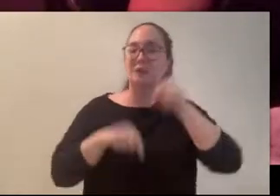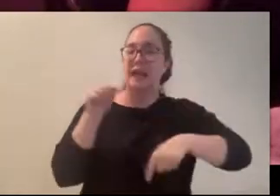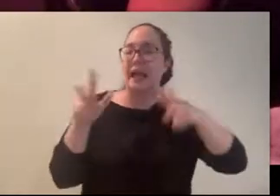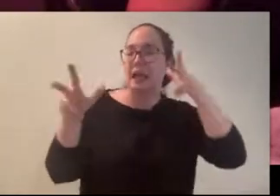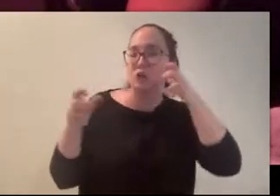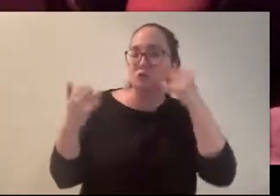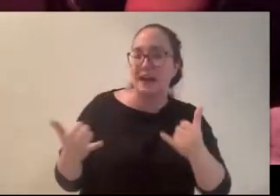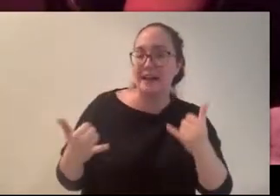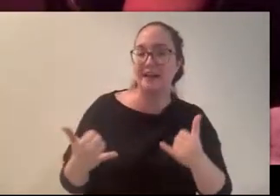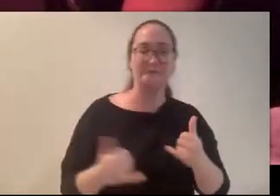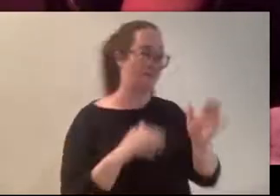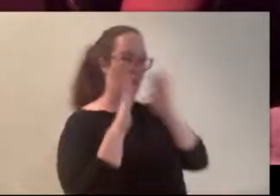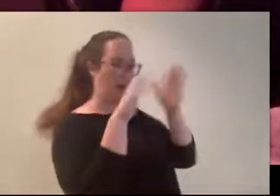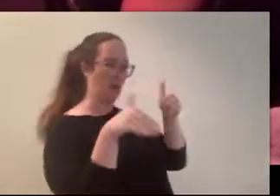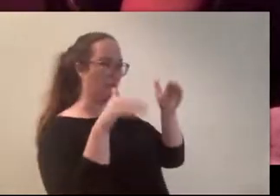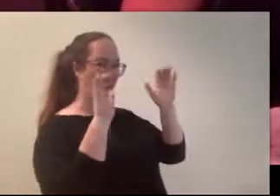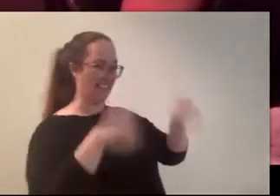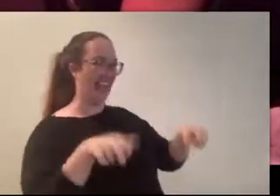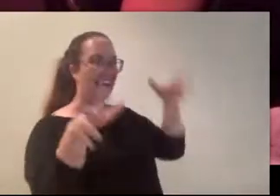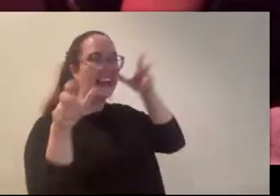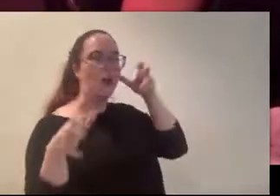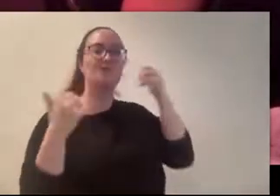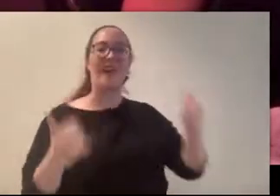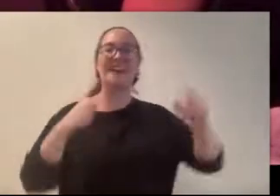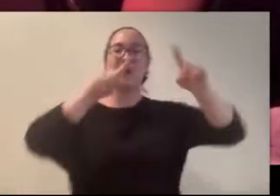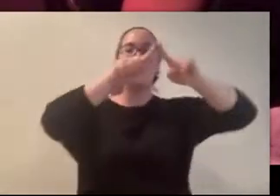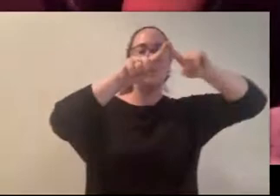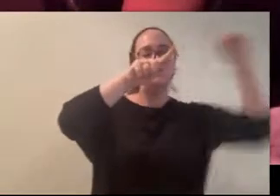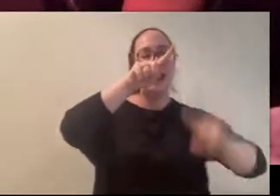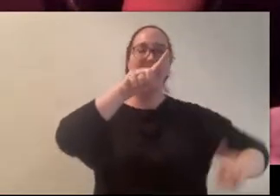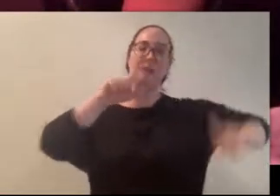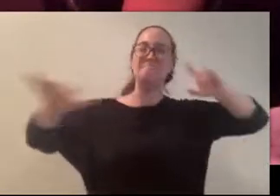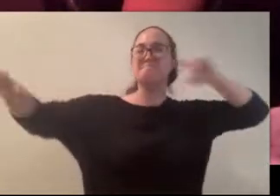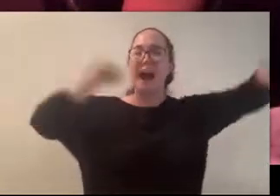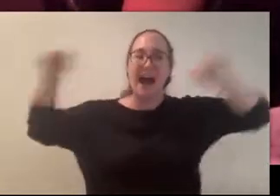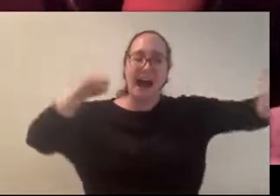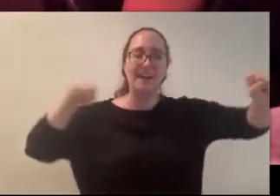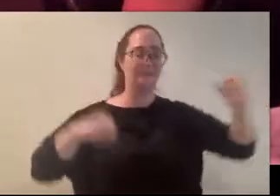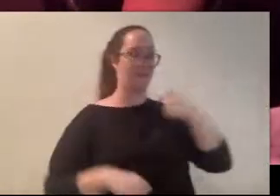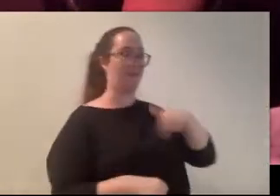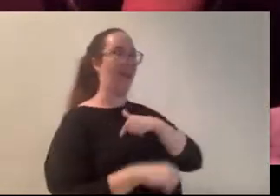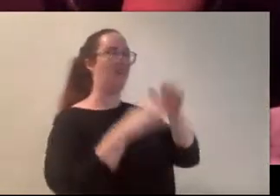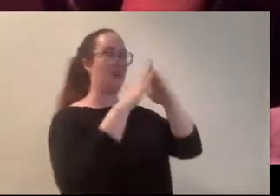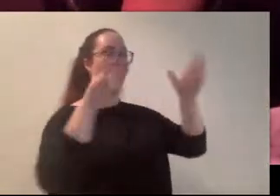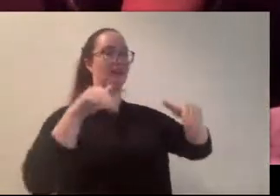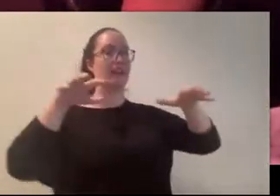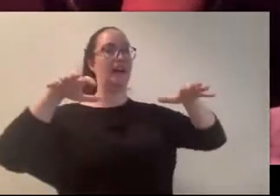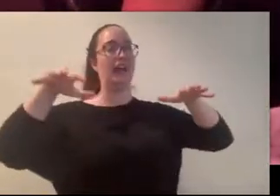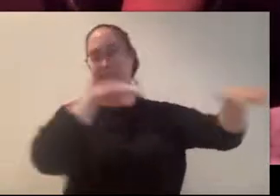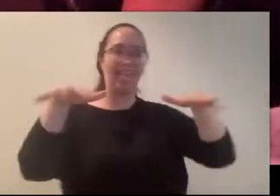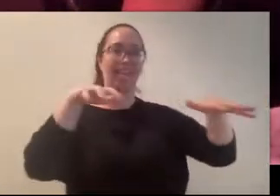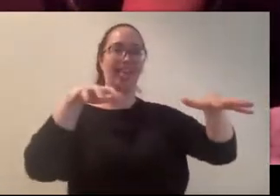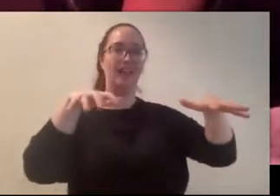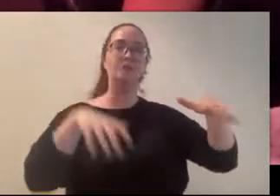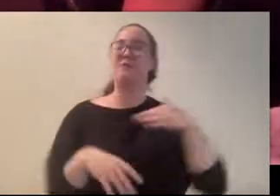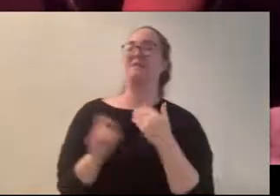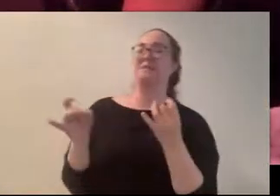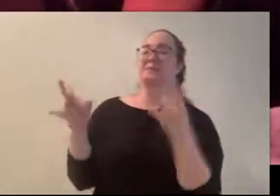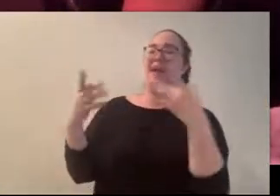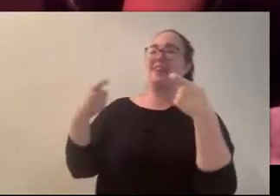can.. (Thomas) There's a thunderstorm going on right now (Carly) Yeah! Our whole house is kind of shaking.. (Thomas) Our whole house!.. we have a bad electrical storm going on and hopefully